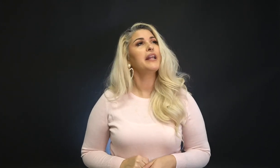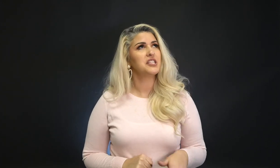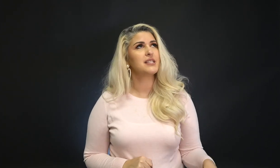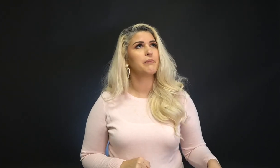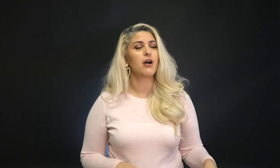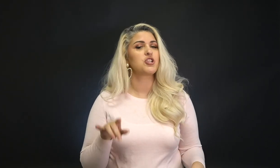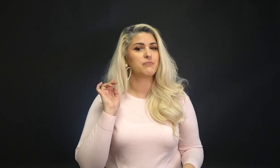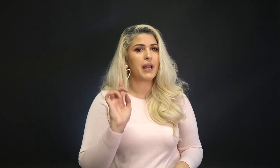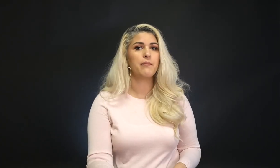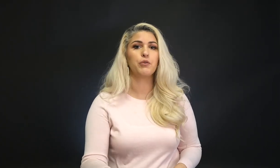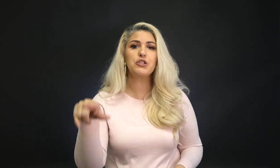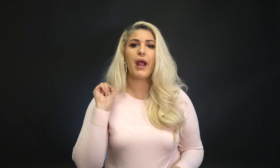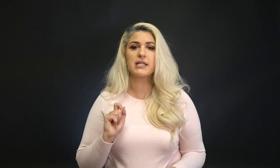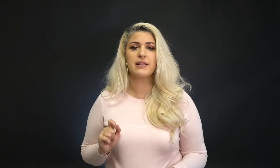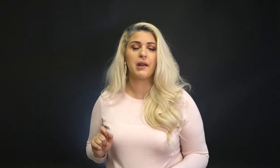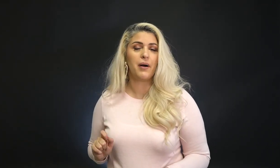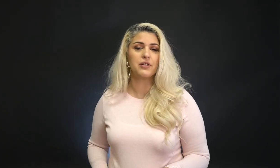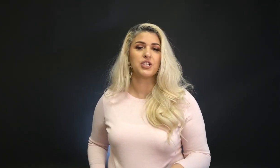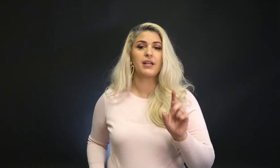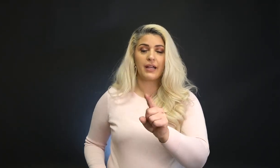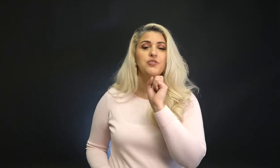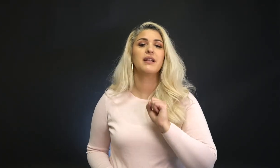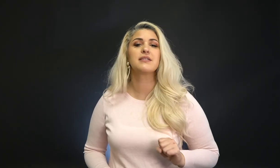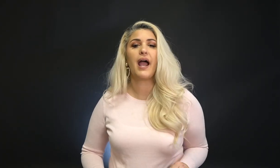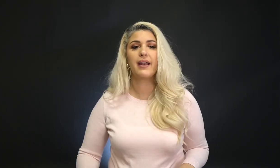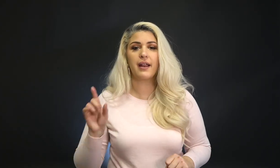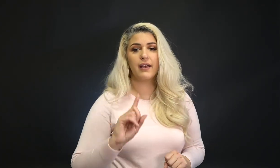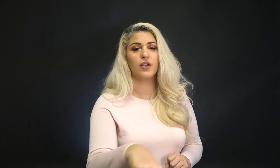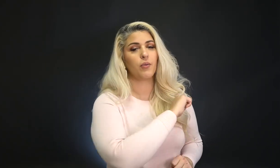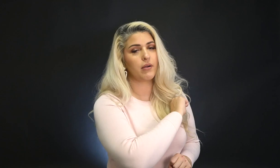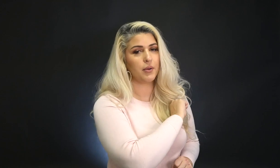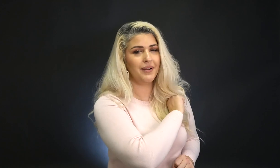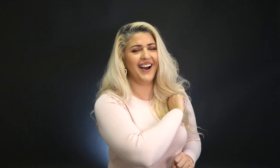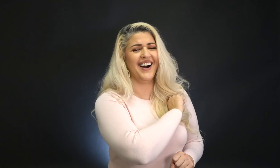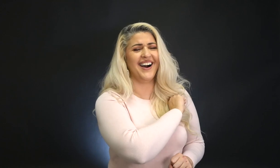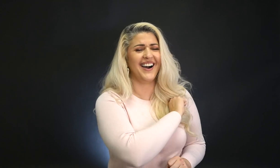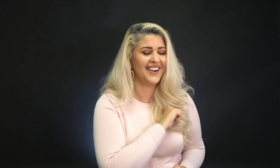I just did apologize, but I'm retracting that apology. I do get excited and you're welcome.